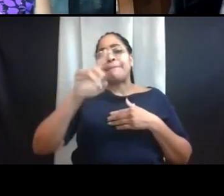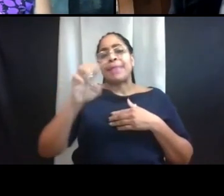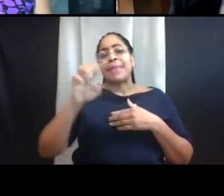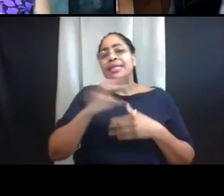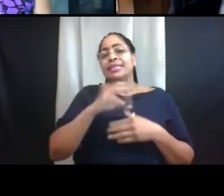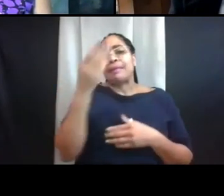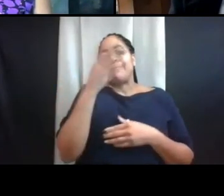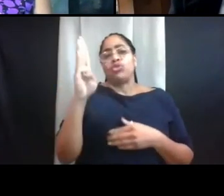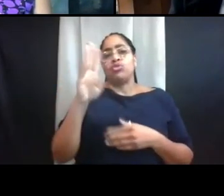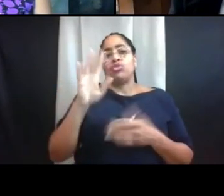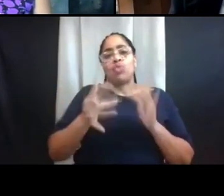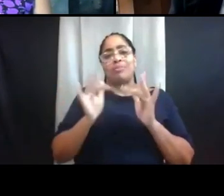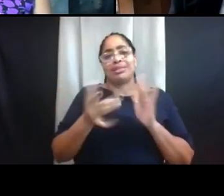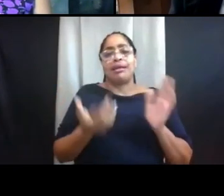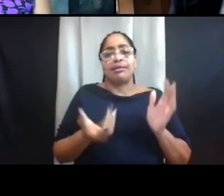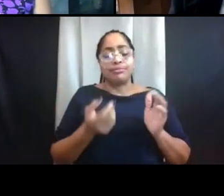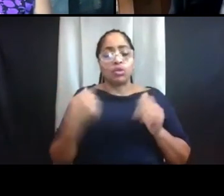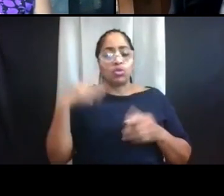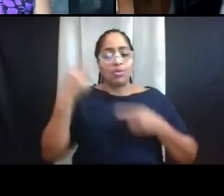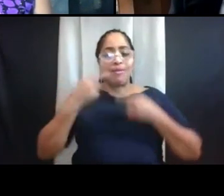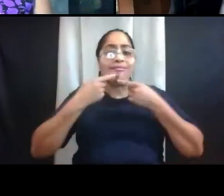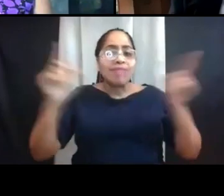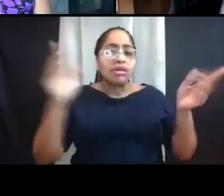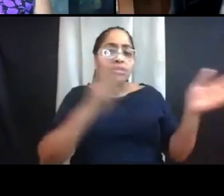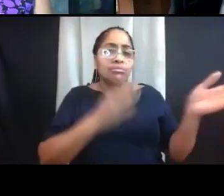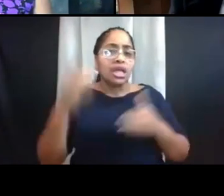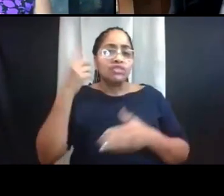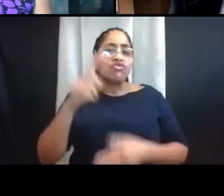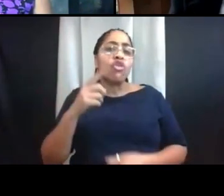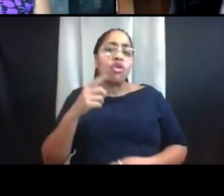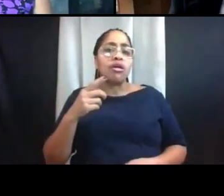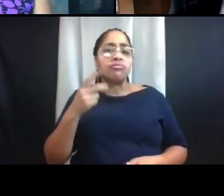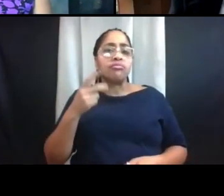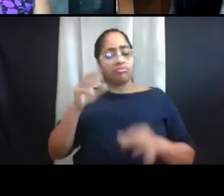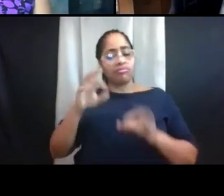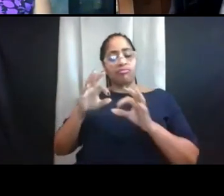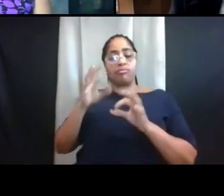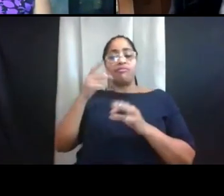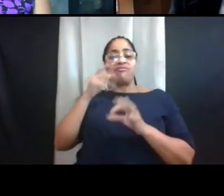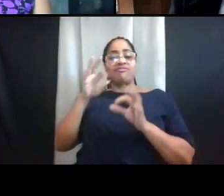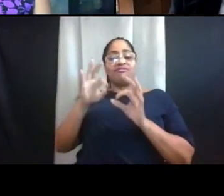We'll announce plans for Parents and Family Weekend 2021 during the winter term.